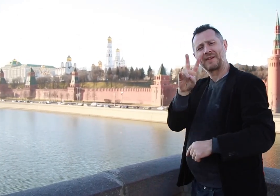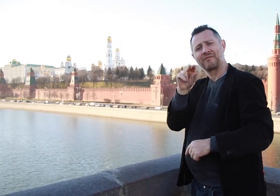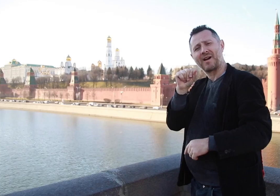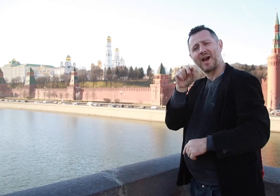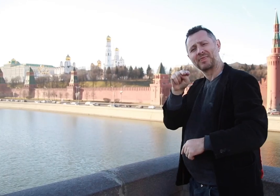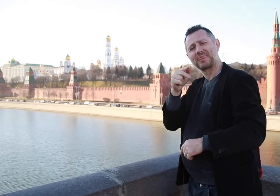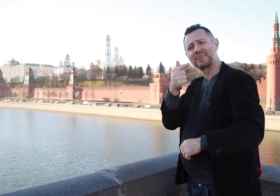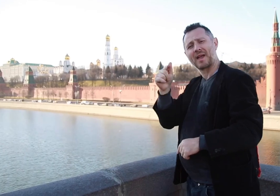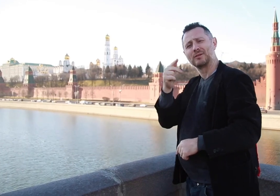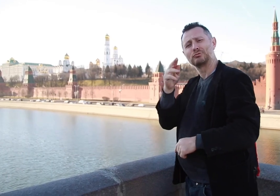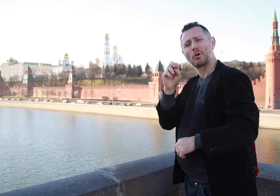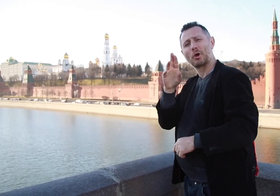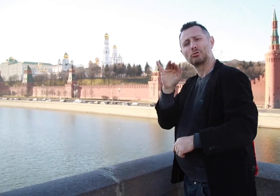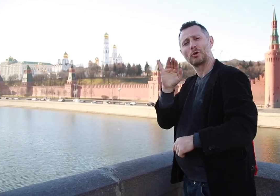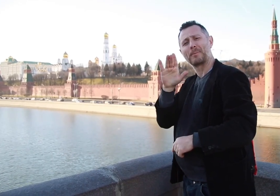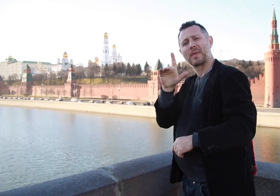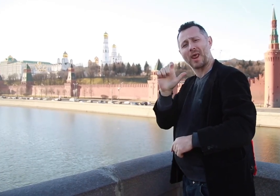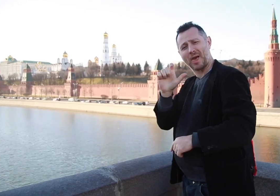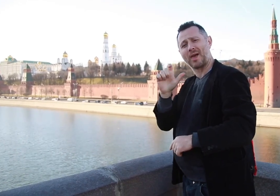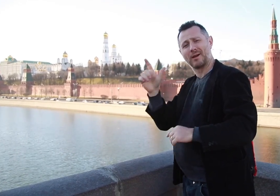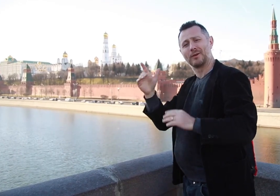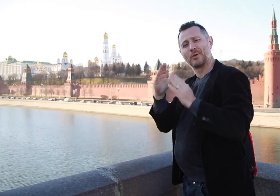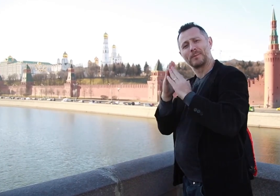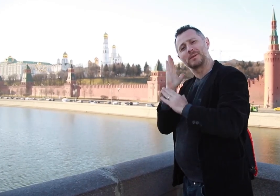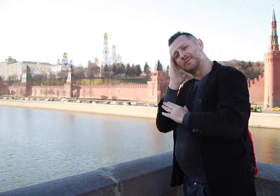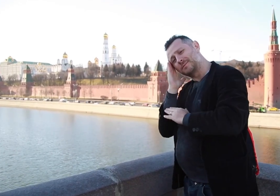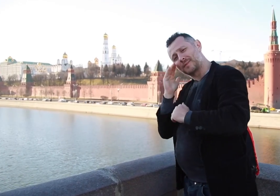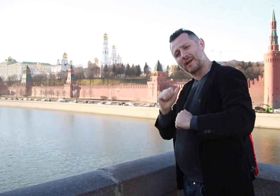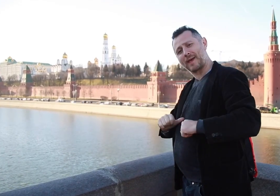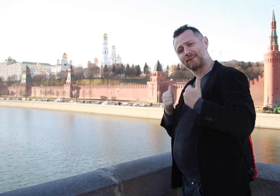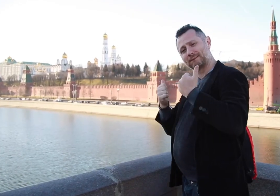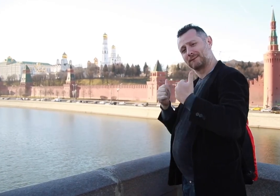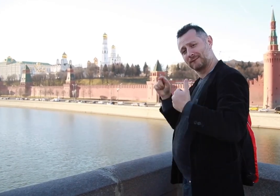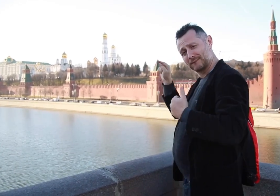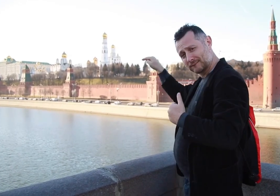famous Russian ruler, Ivan the Terrible, lived here